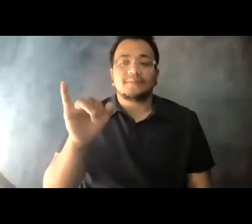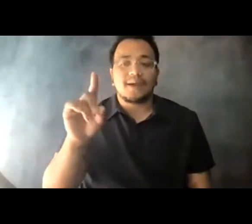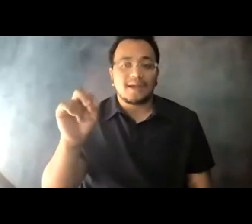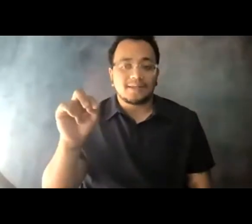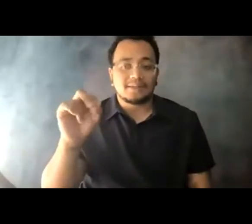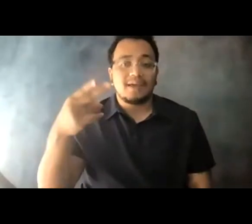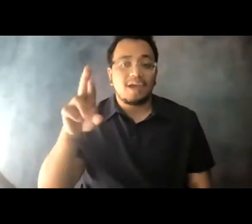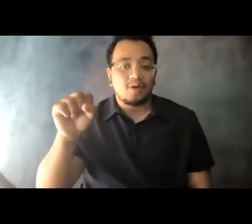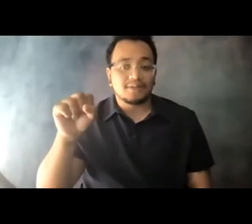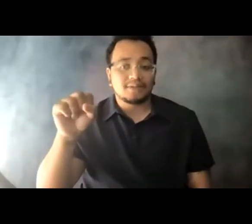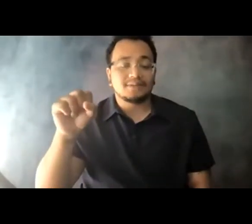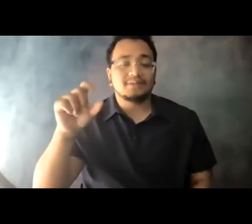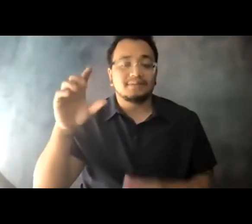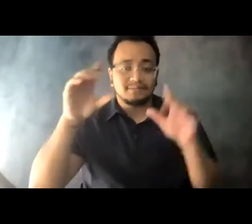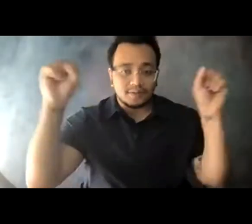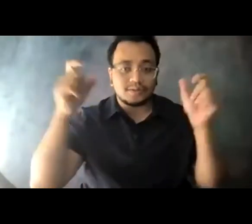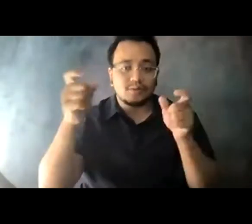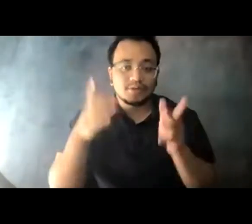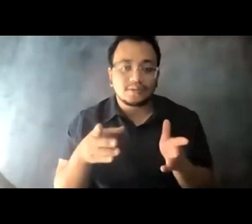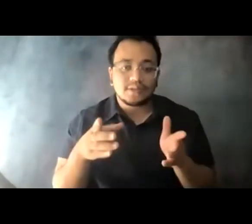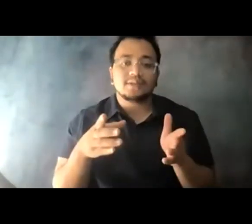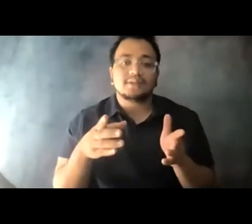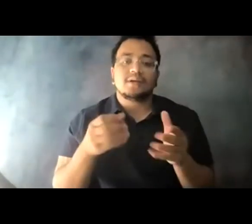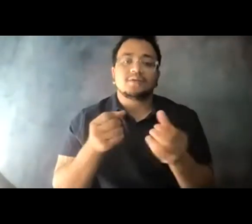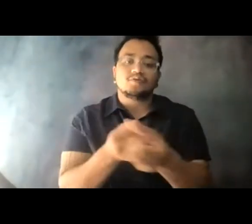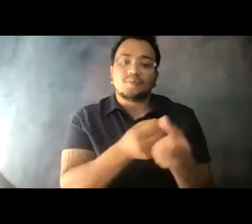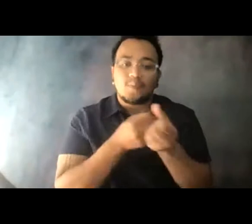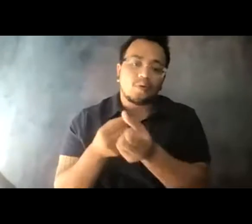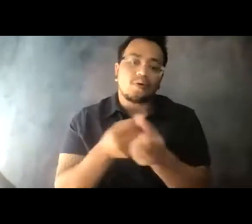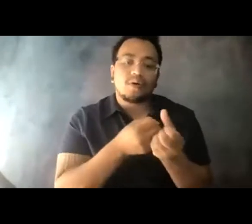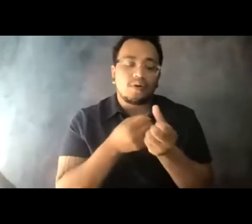truly transformative investments through the 14:03:19 American rescue plan and this week,